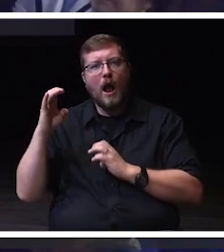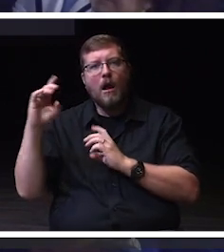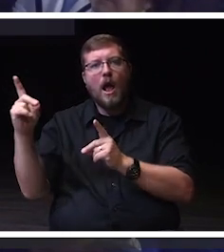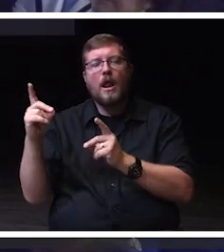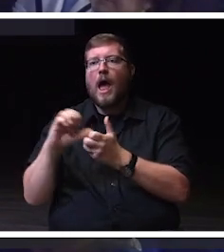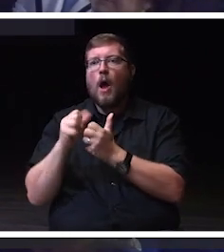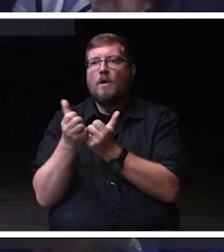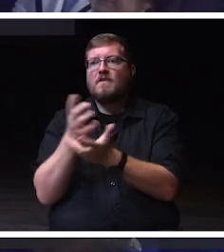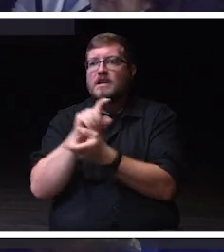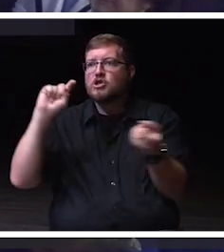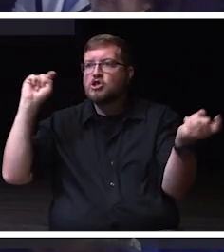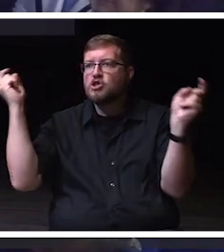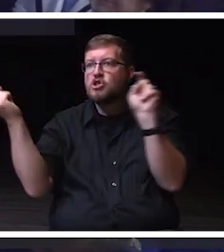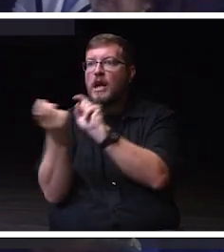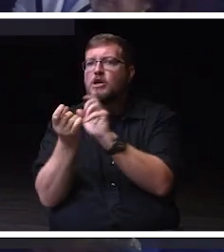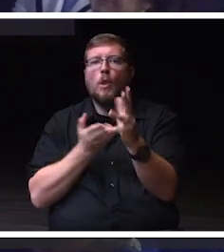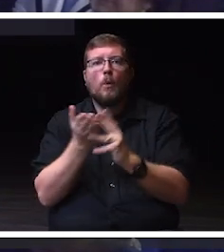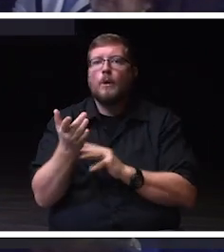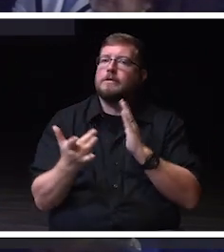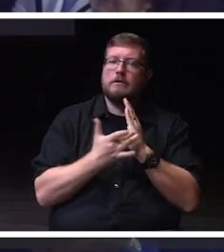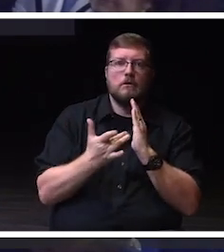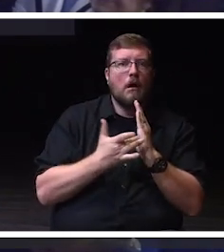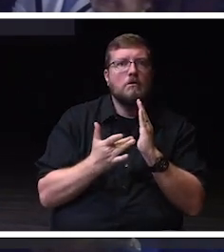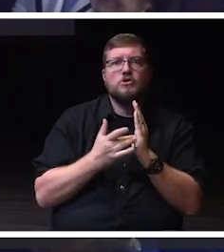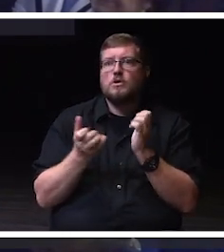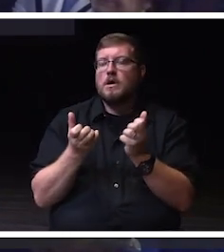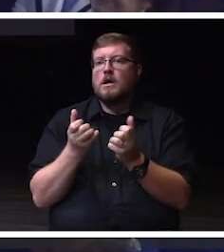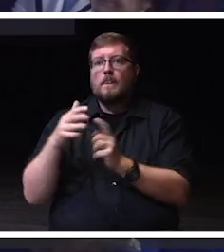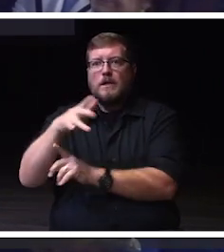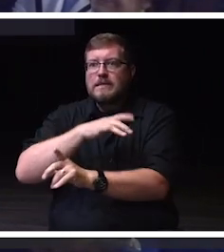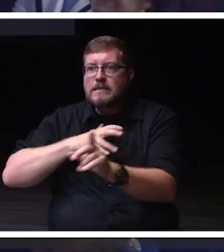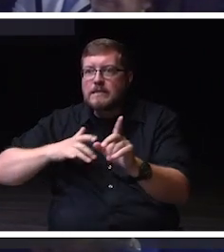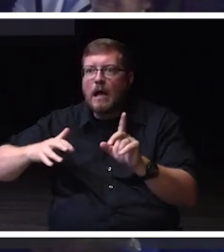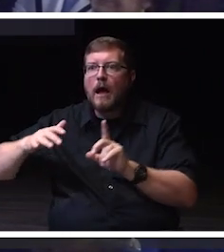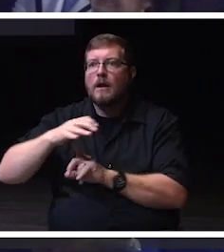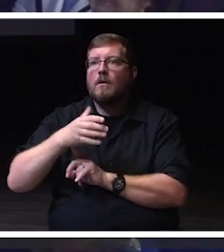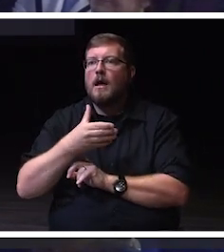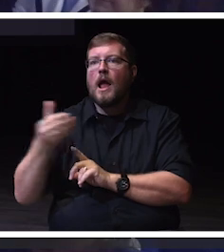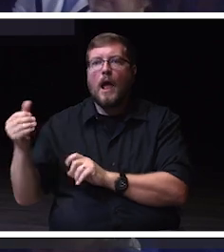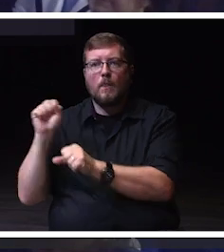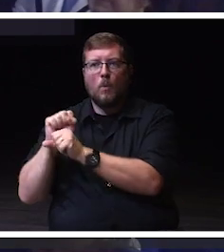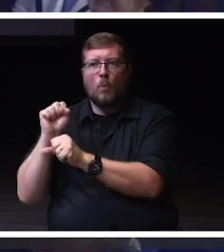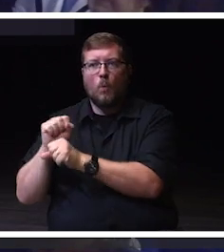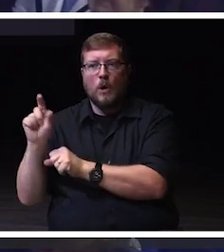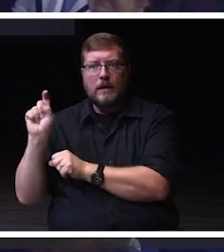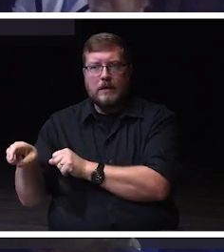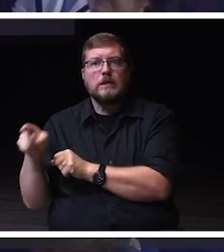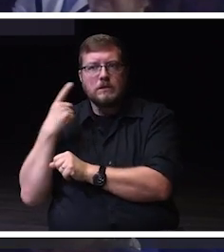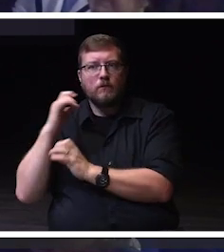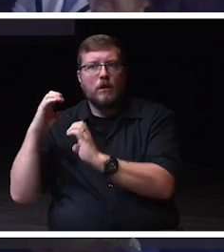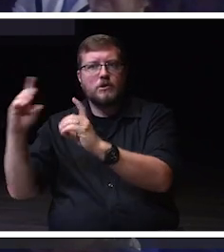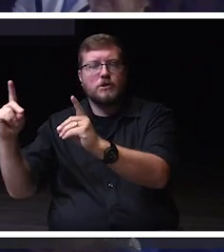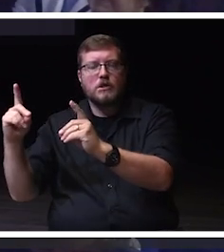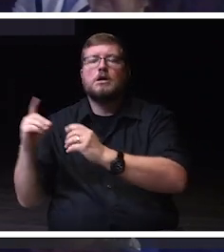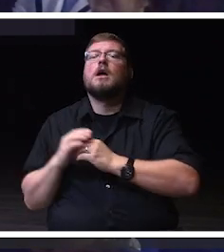technological landscape, and also the societal and the workforce needs, and then try to see what we need to be doing,